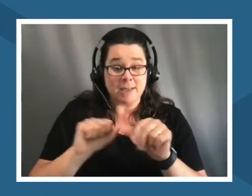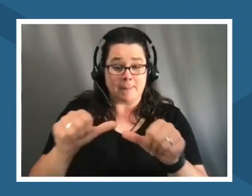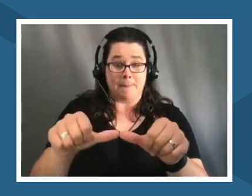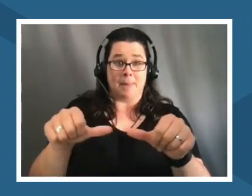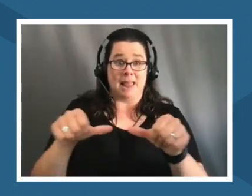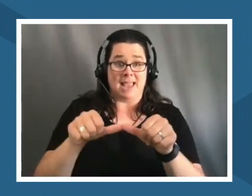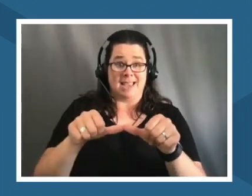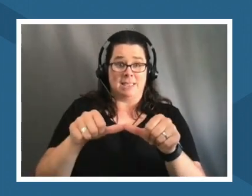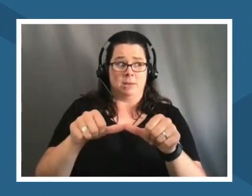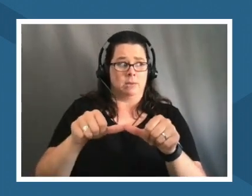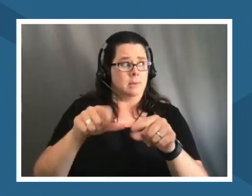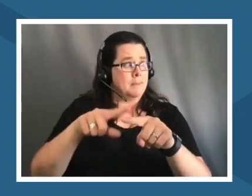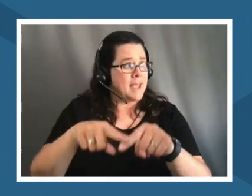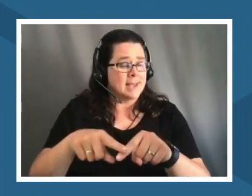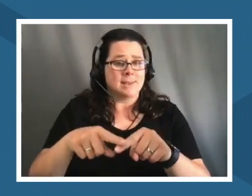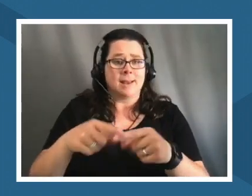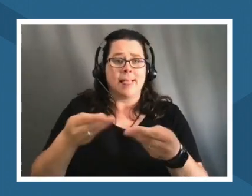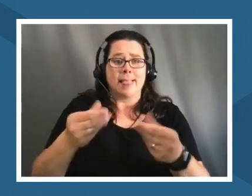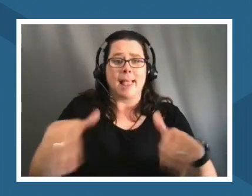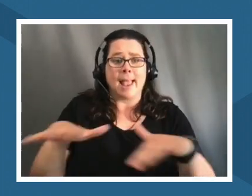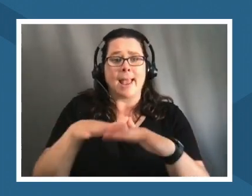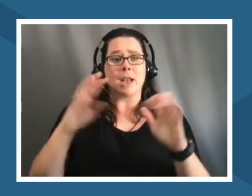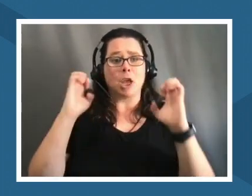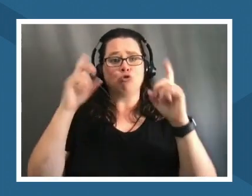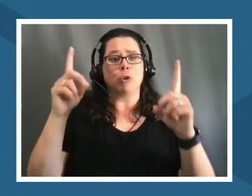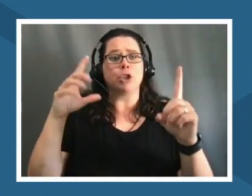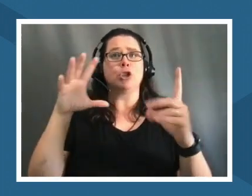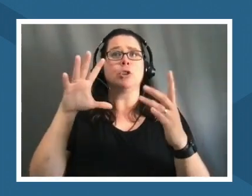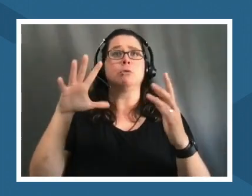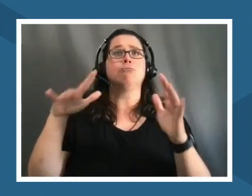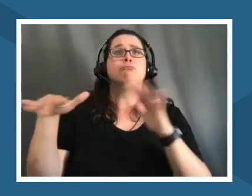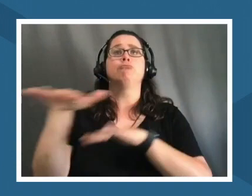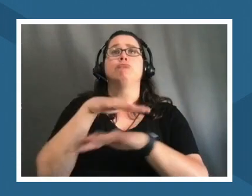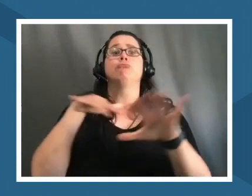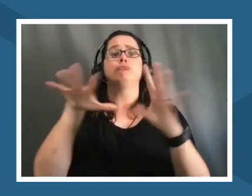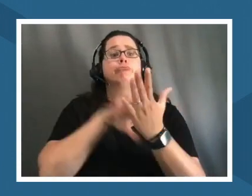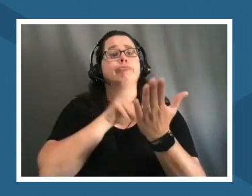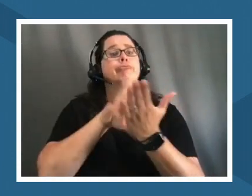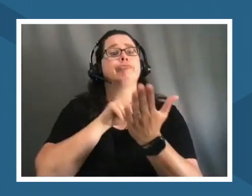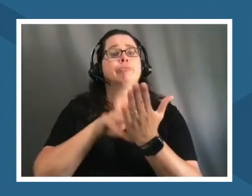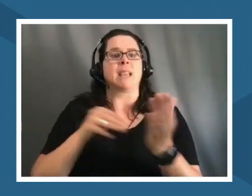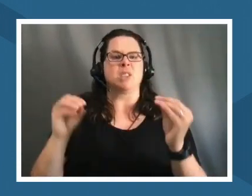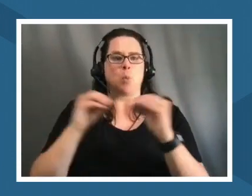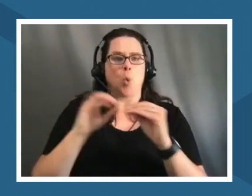land-based education is much more like super mario